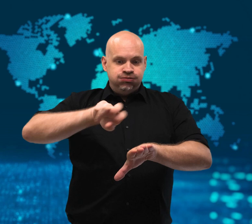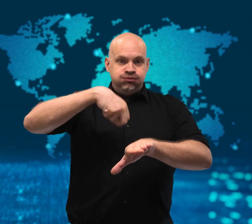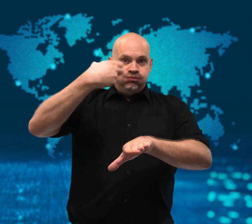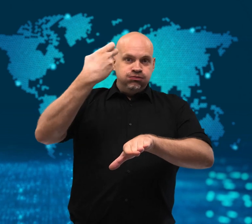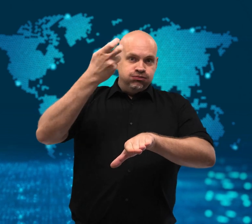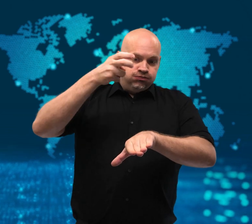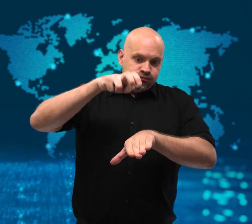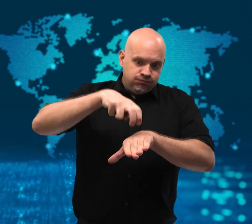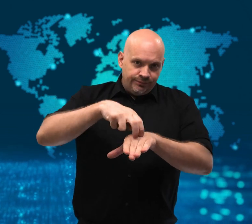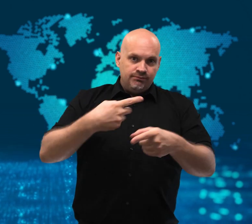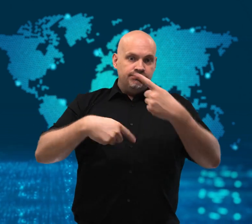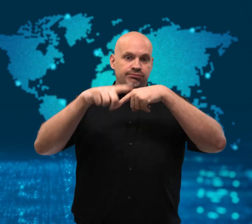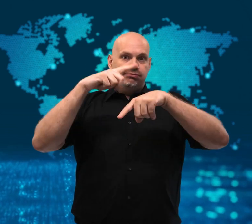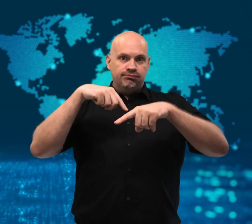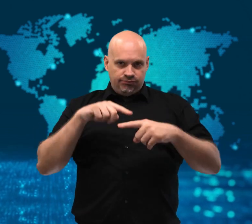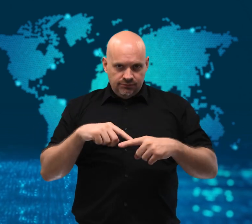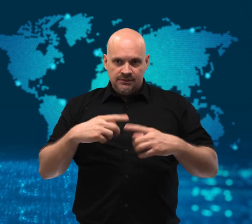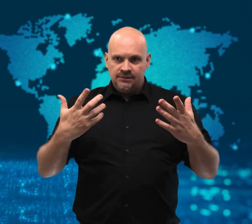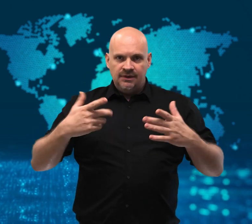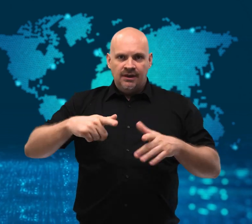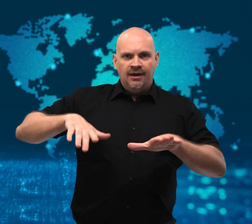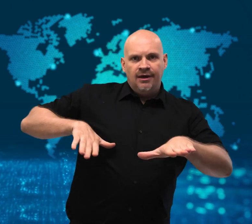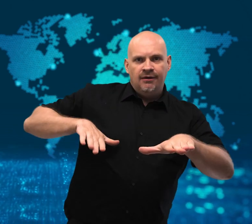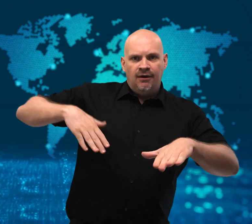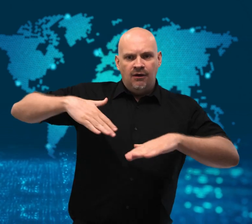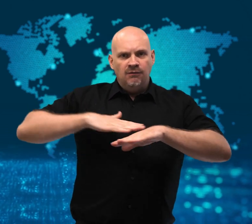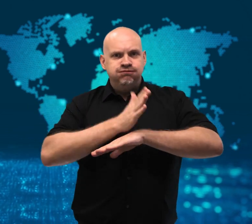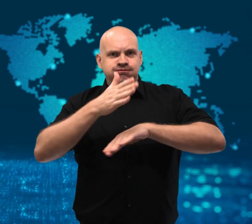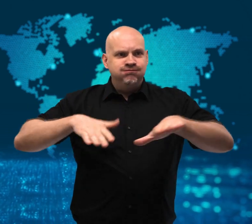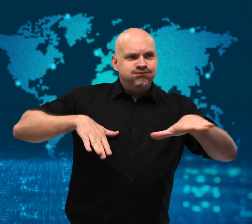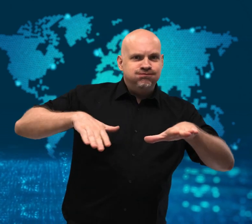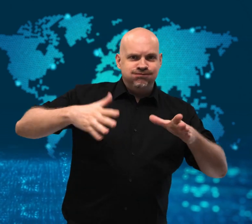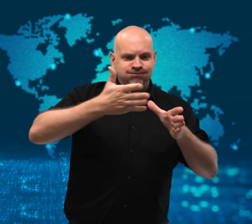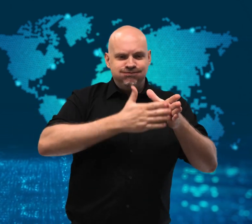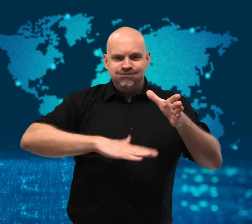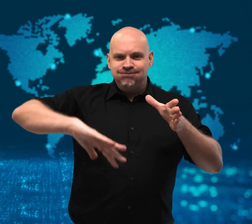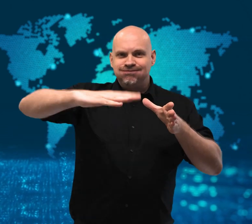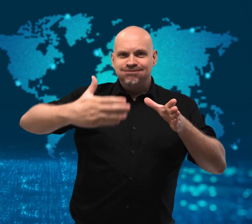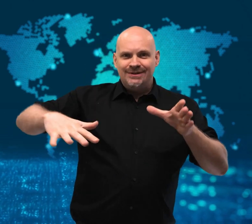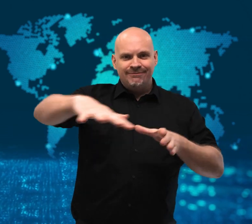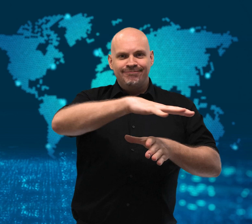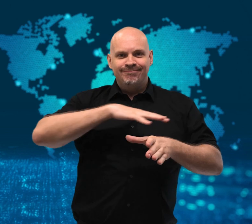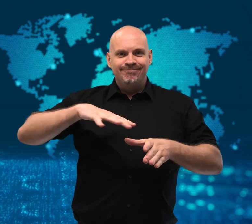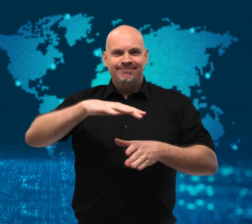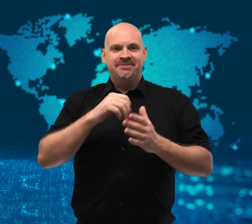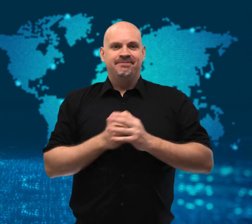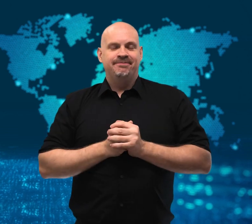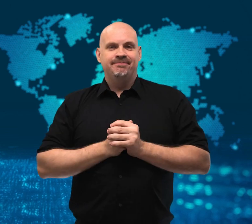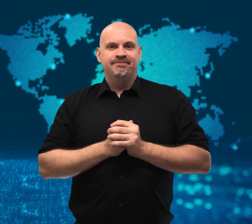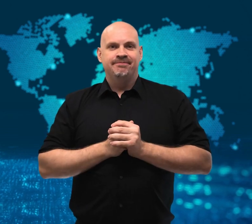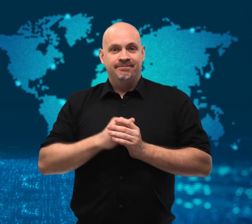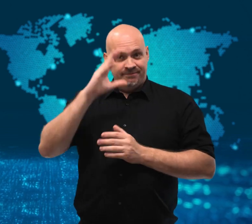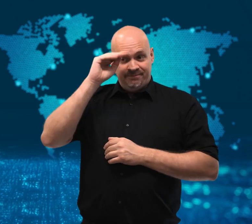himself landing a backflip in a skatepark.